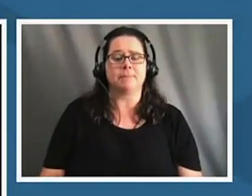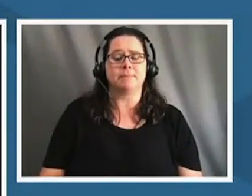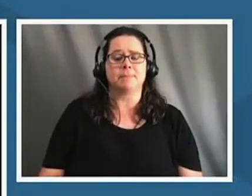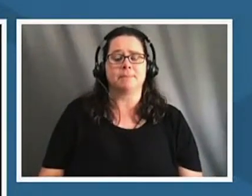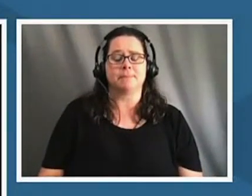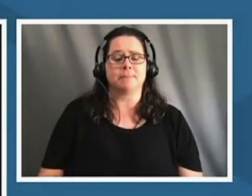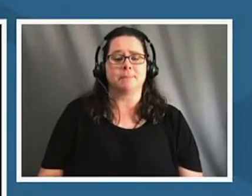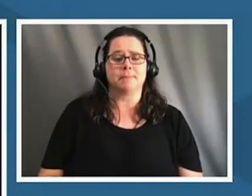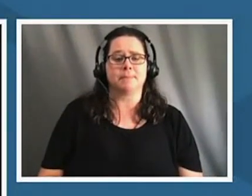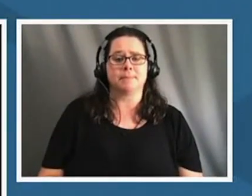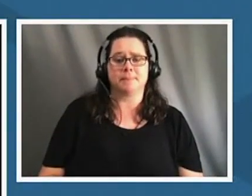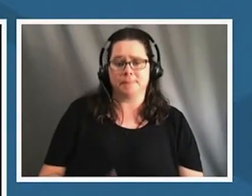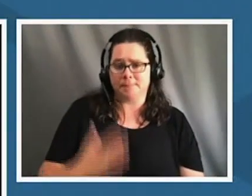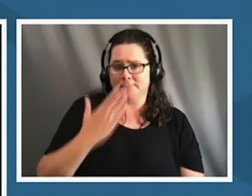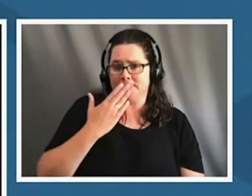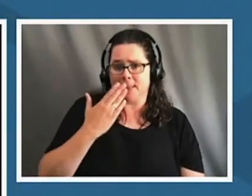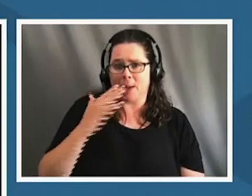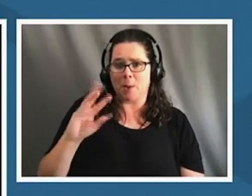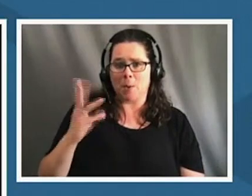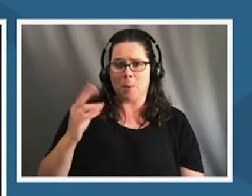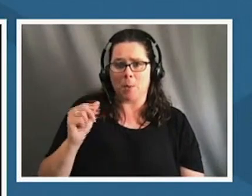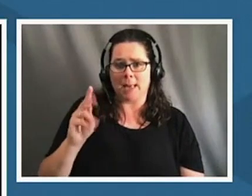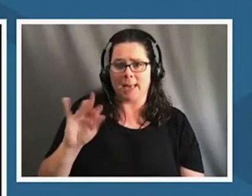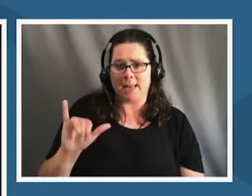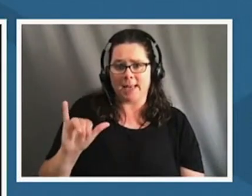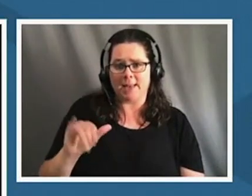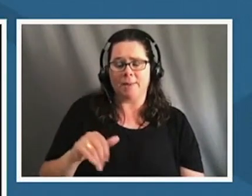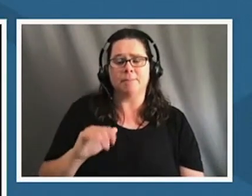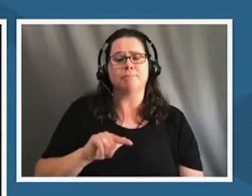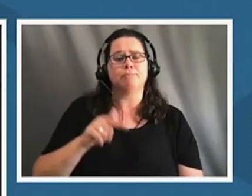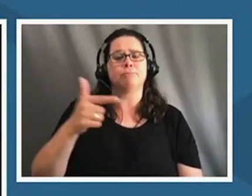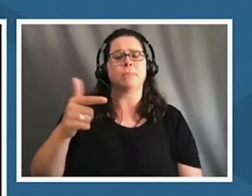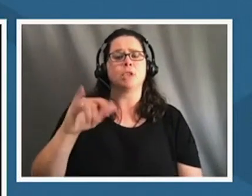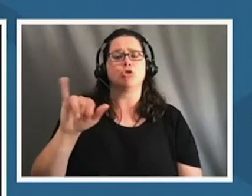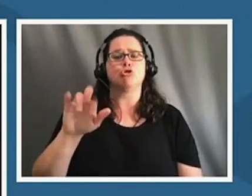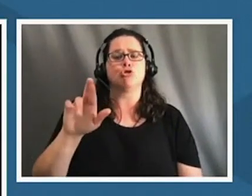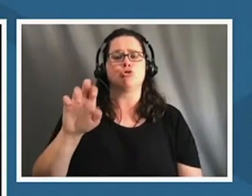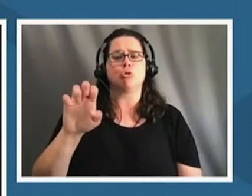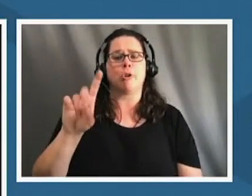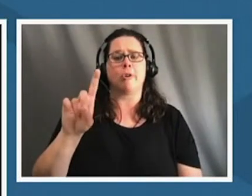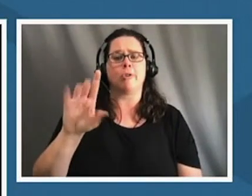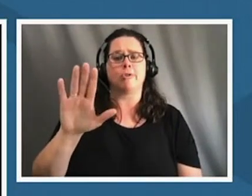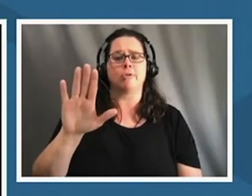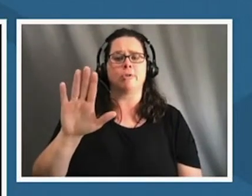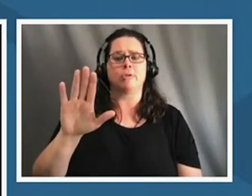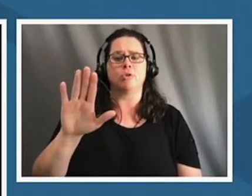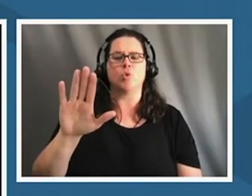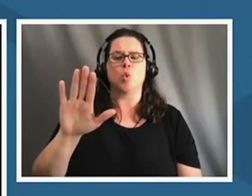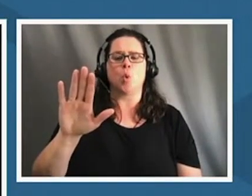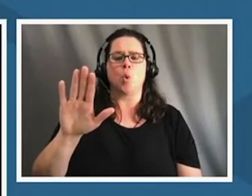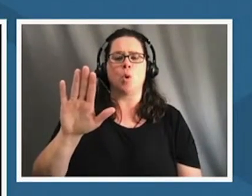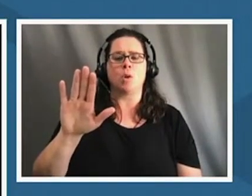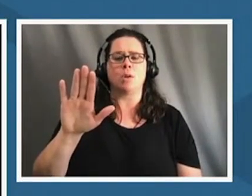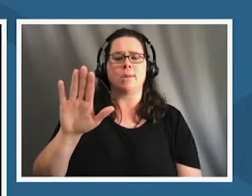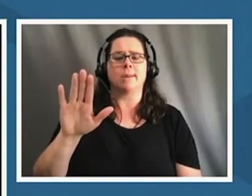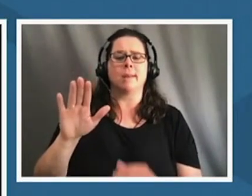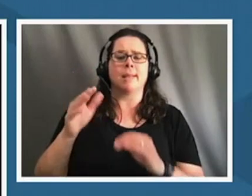thank you amy um gerard how what is your land story connection